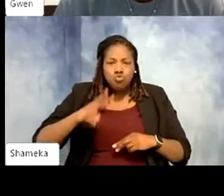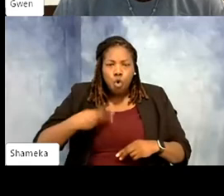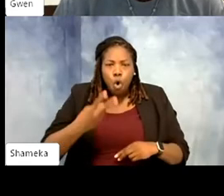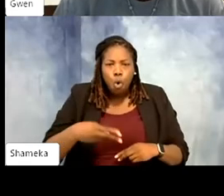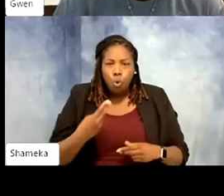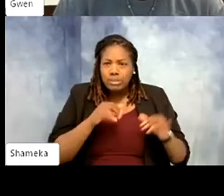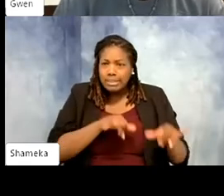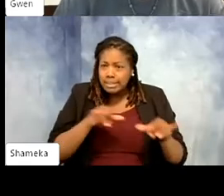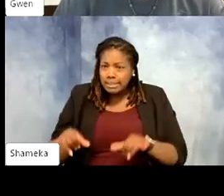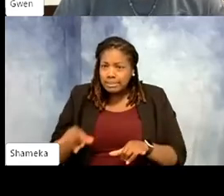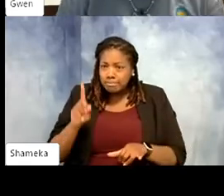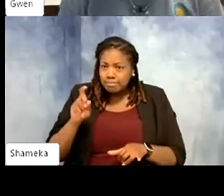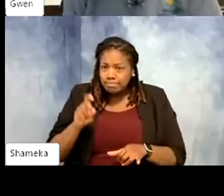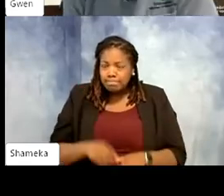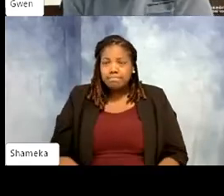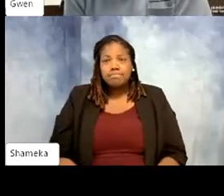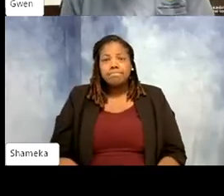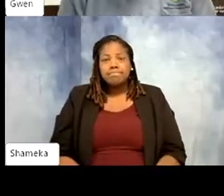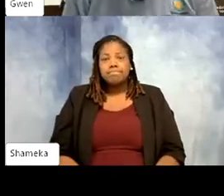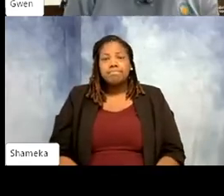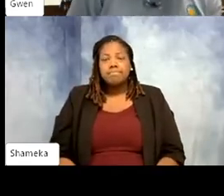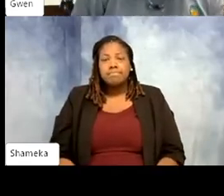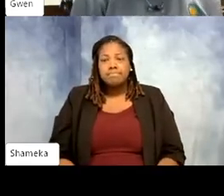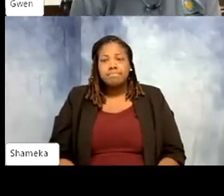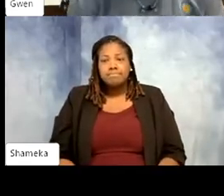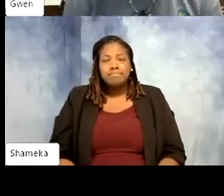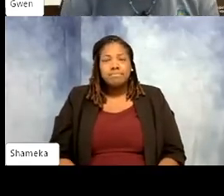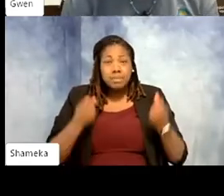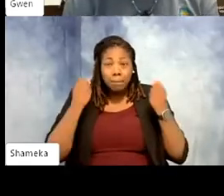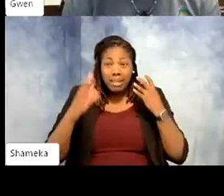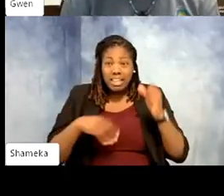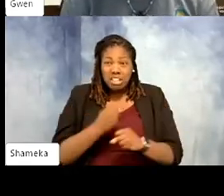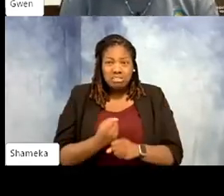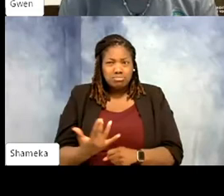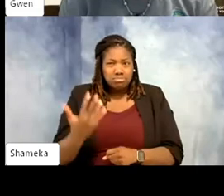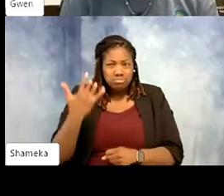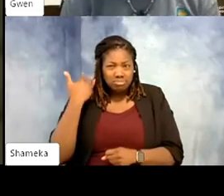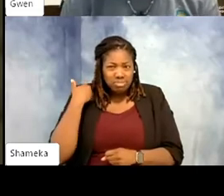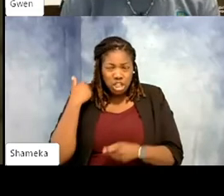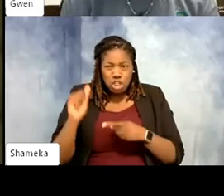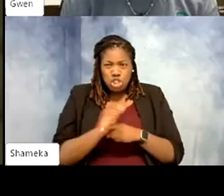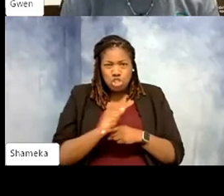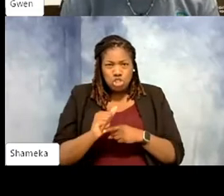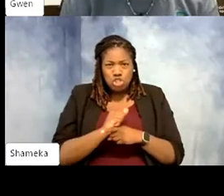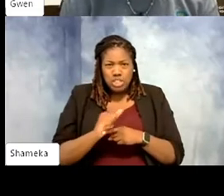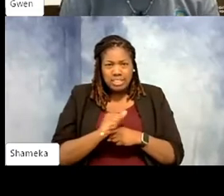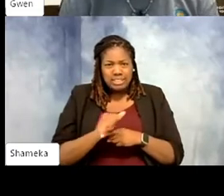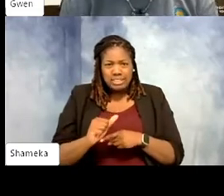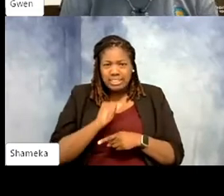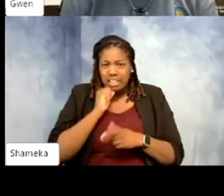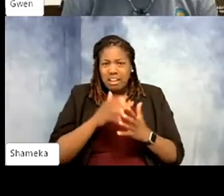Gwen: So obviously years ago when there wasn't a lot of training like zoos do now, it helps. It helps to